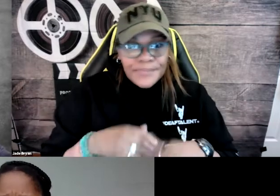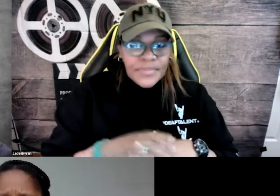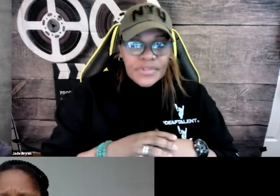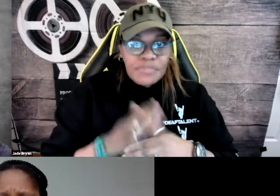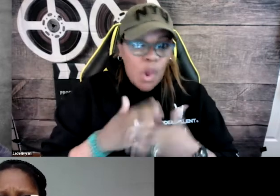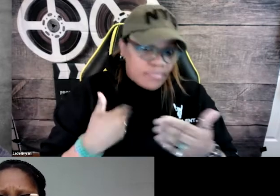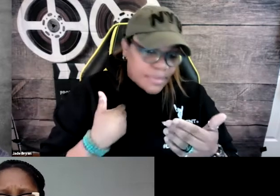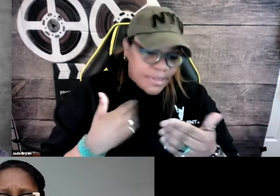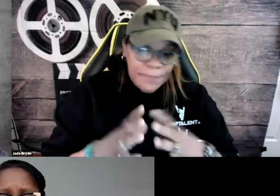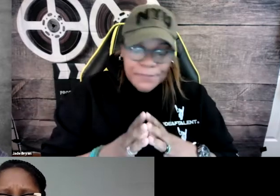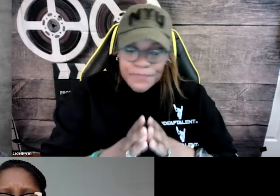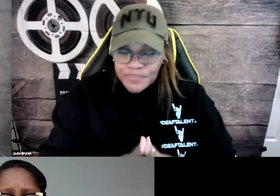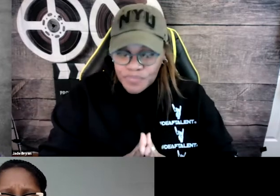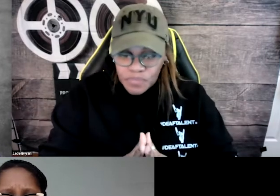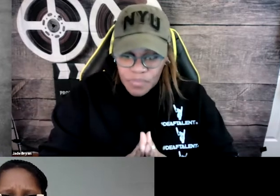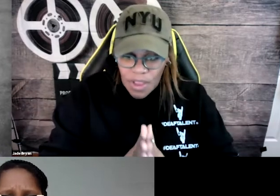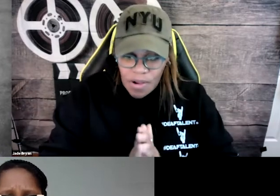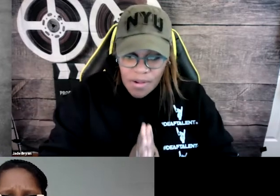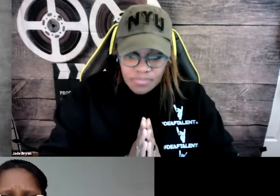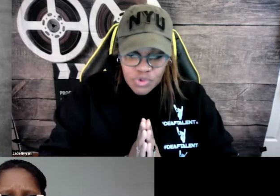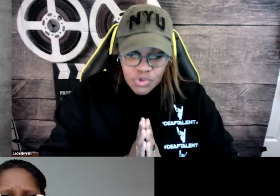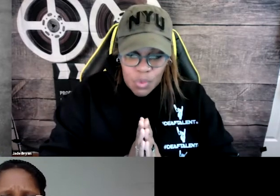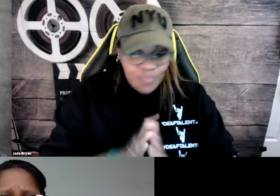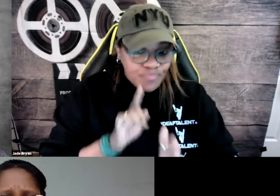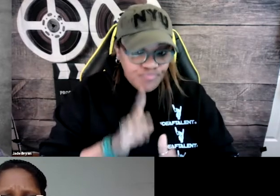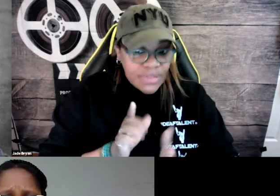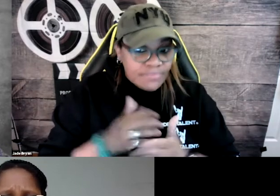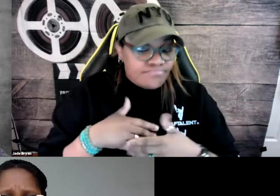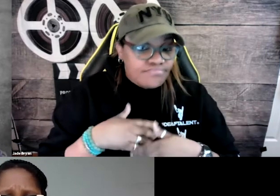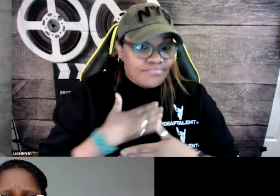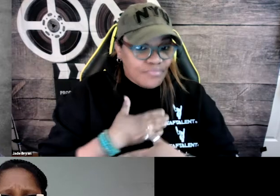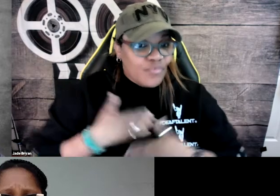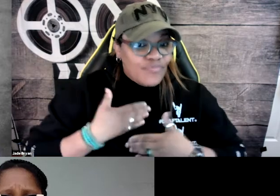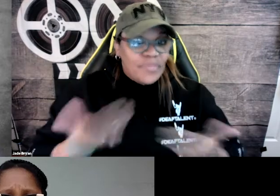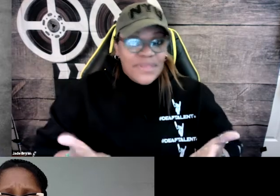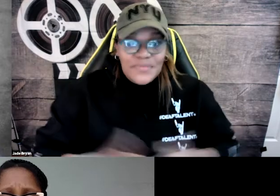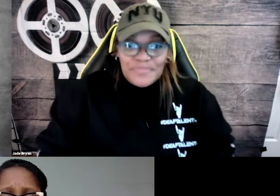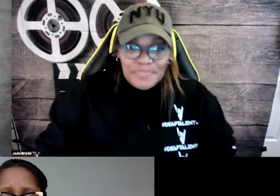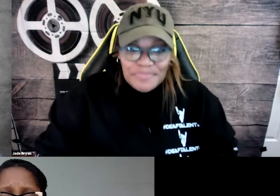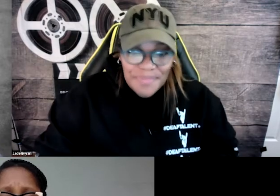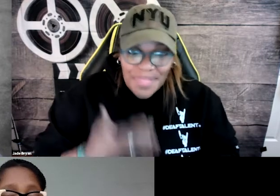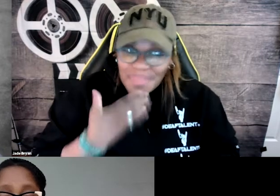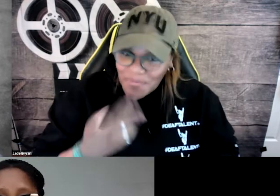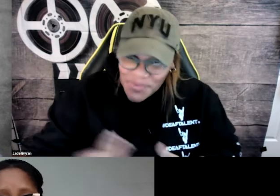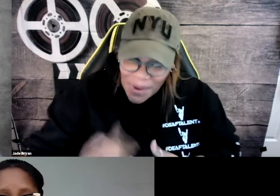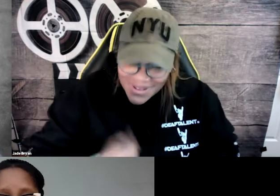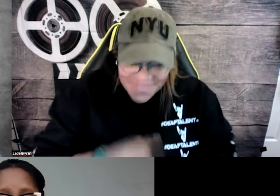without that, because that's so much who I am, that embodies who I am as a person. So really, it's my pleasure to be here.